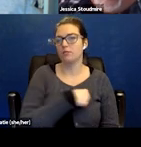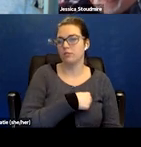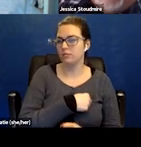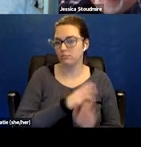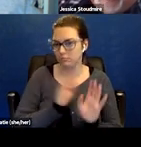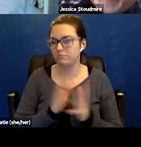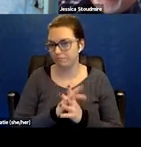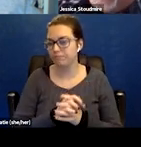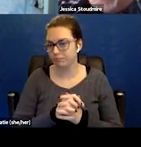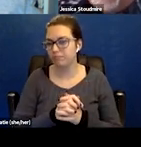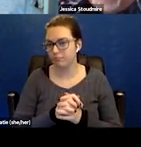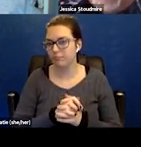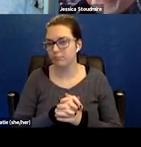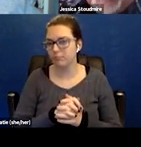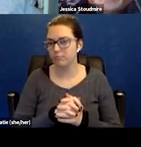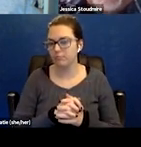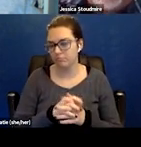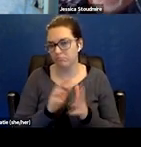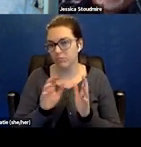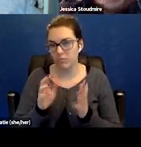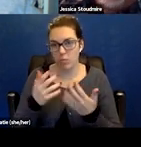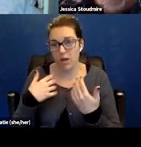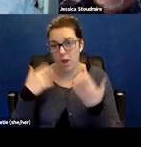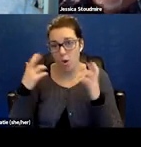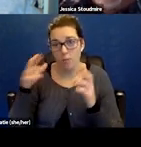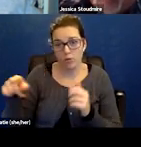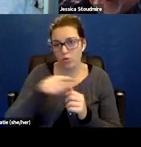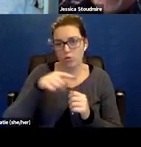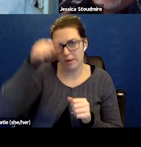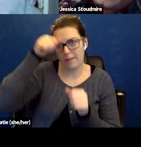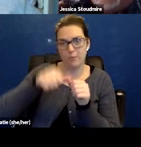and that's what I would want to take away on my end.